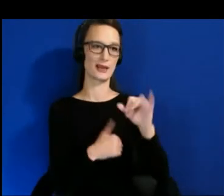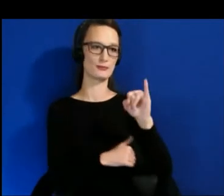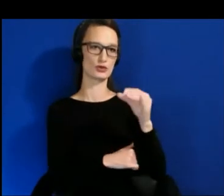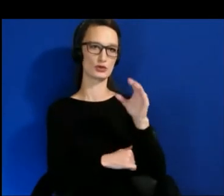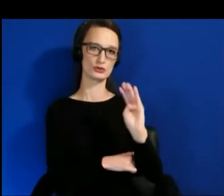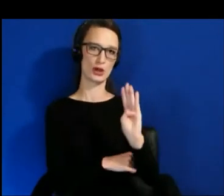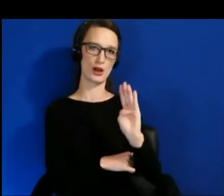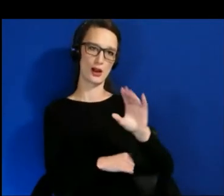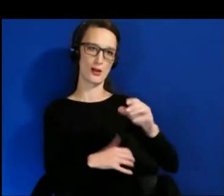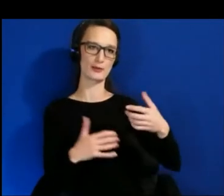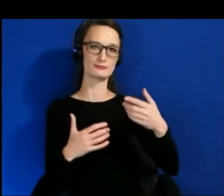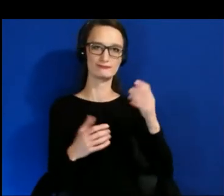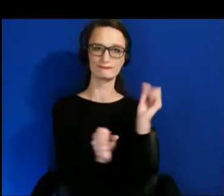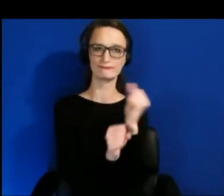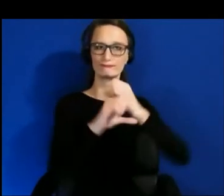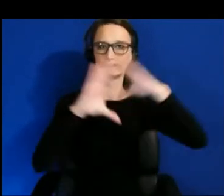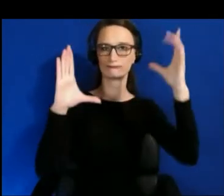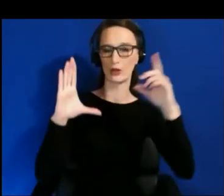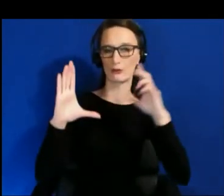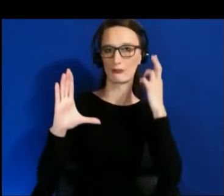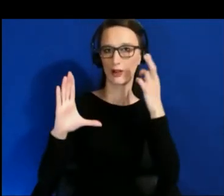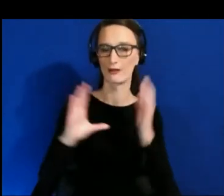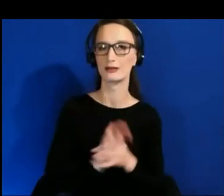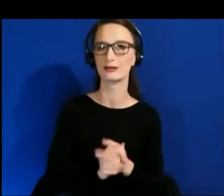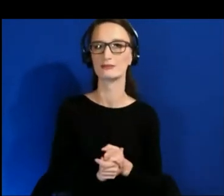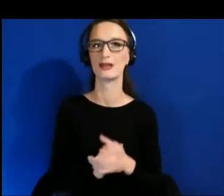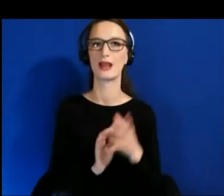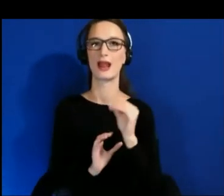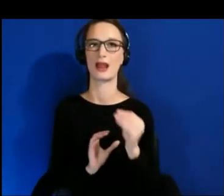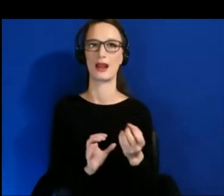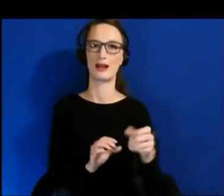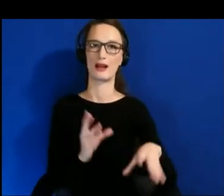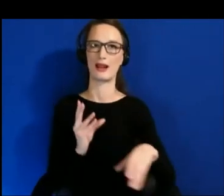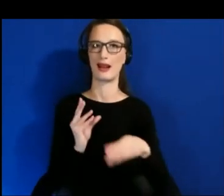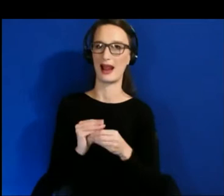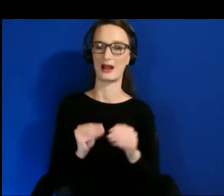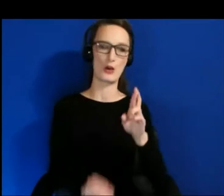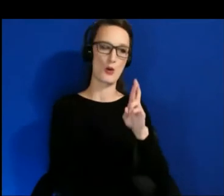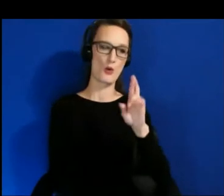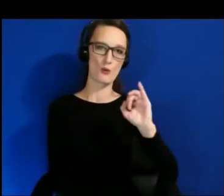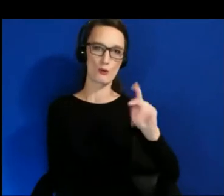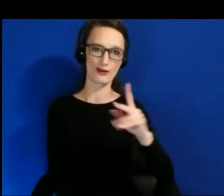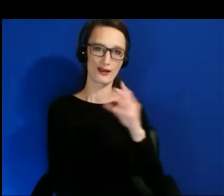to Jobs, and Rick and Morty Virtual Rick-ality.